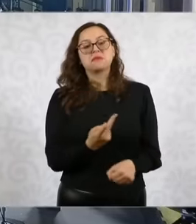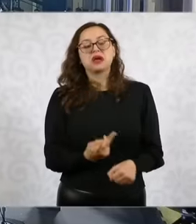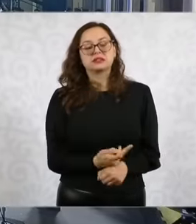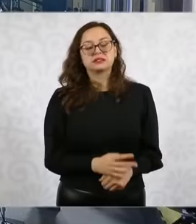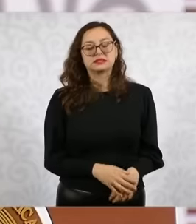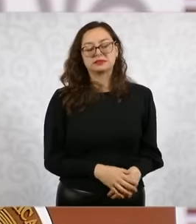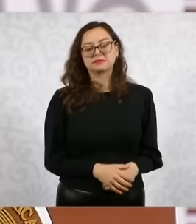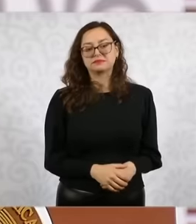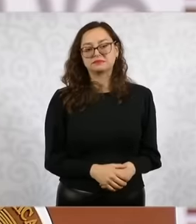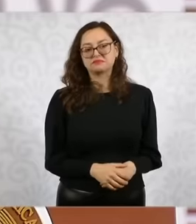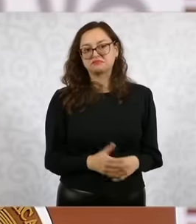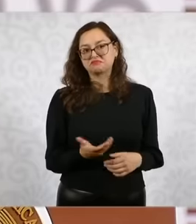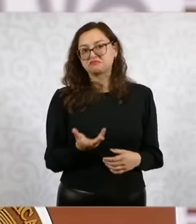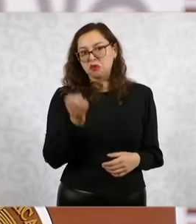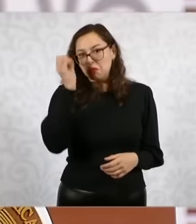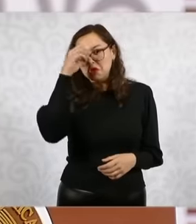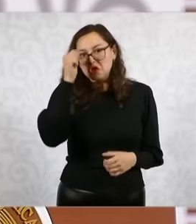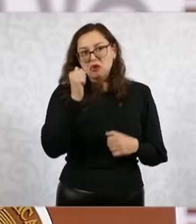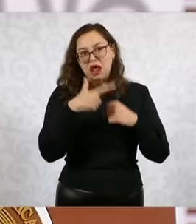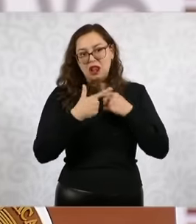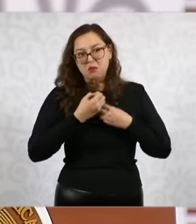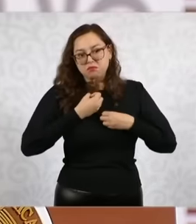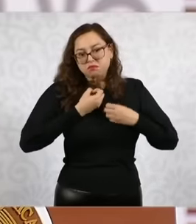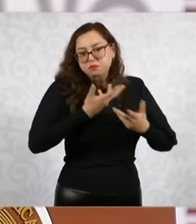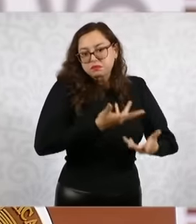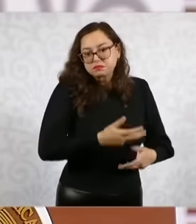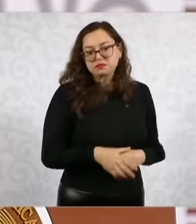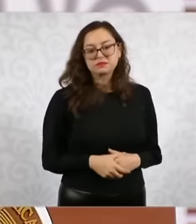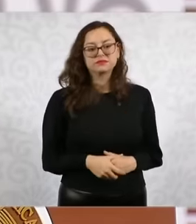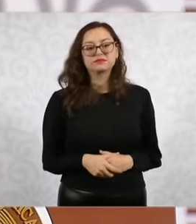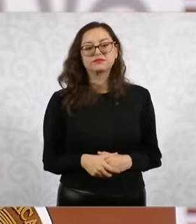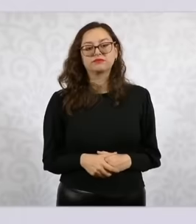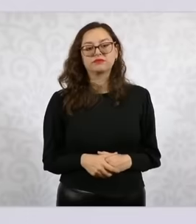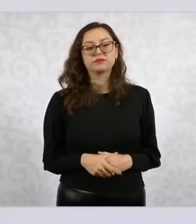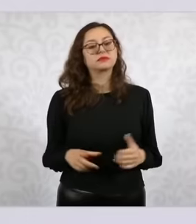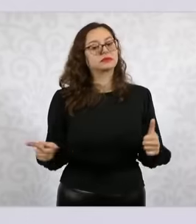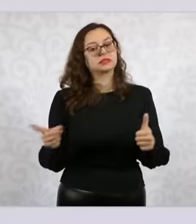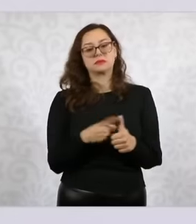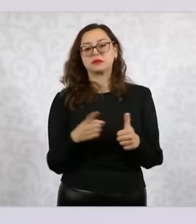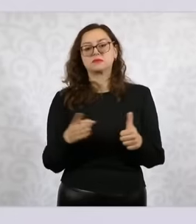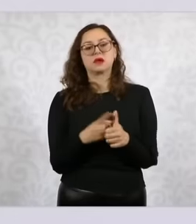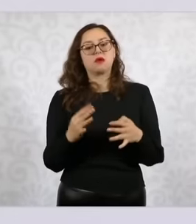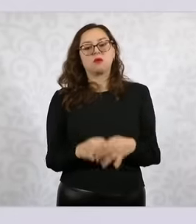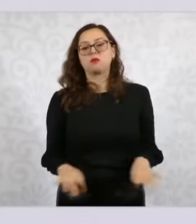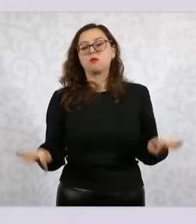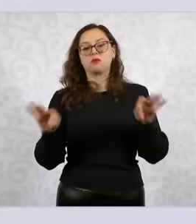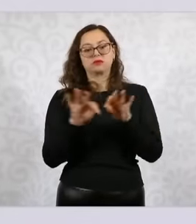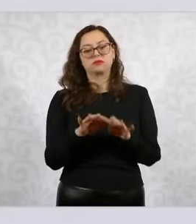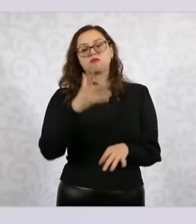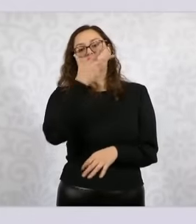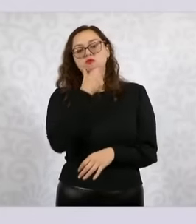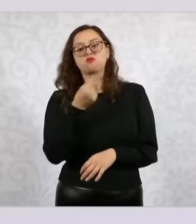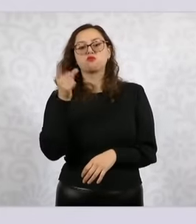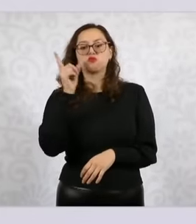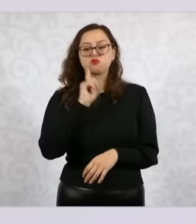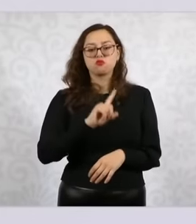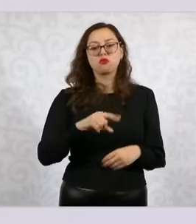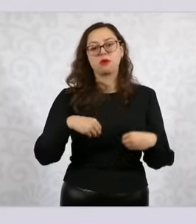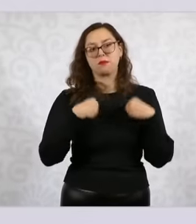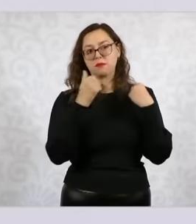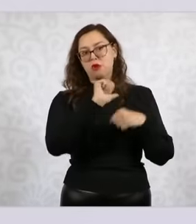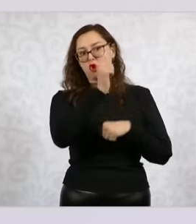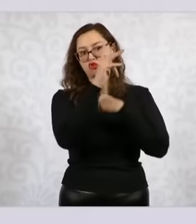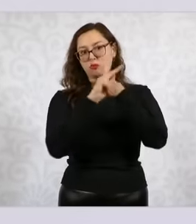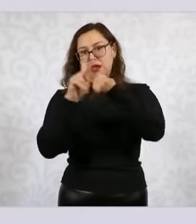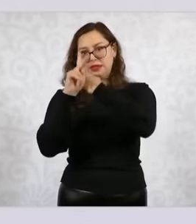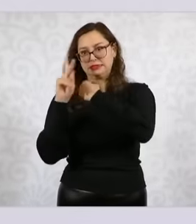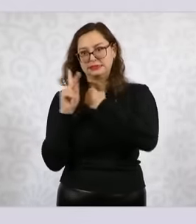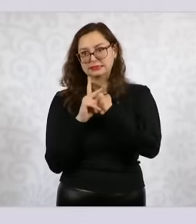recognition, support for all the Mexicans who live abroad and particularly in